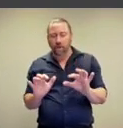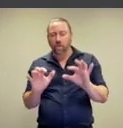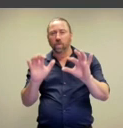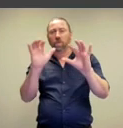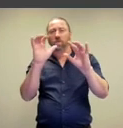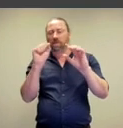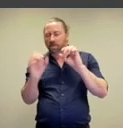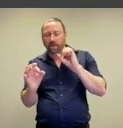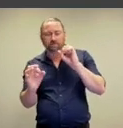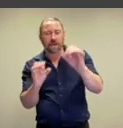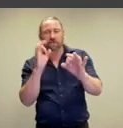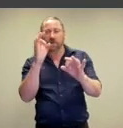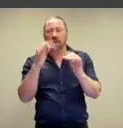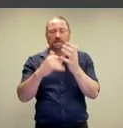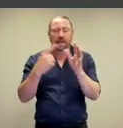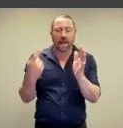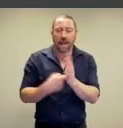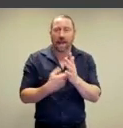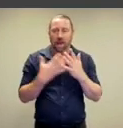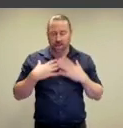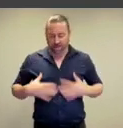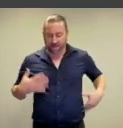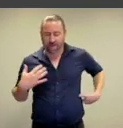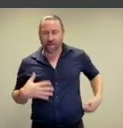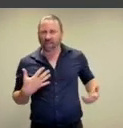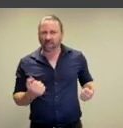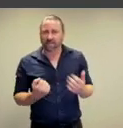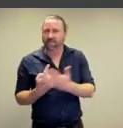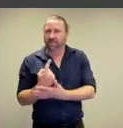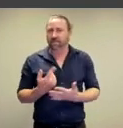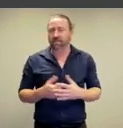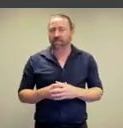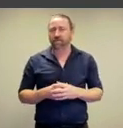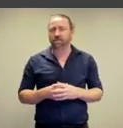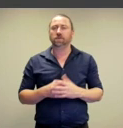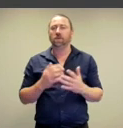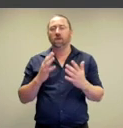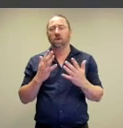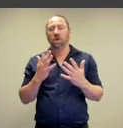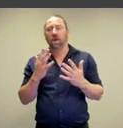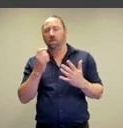patterning of freckles and blemishes